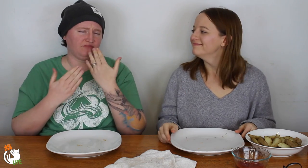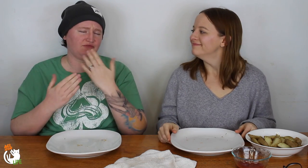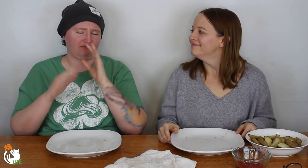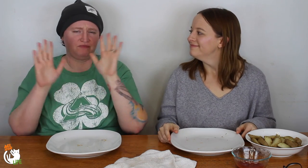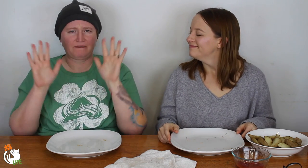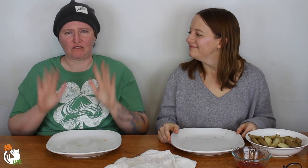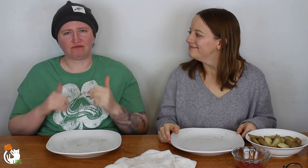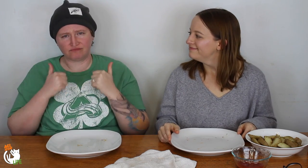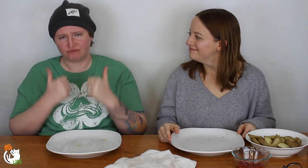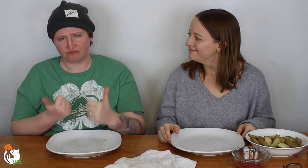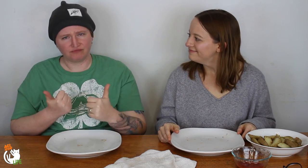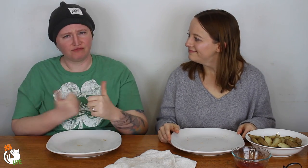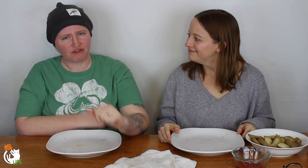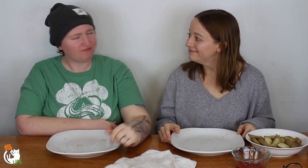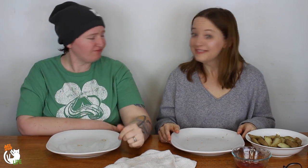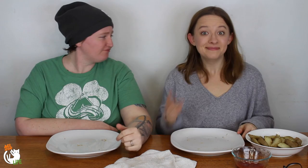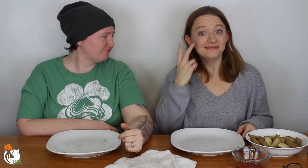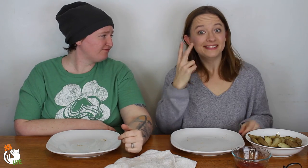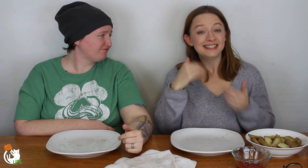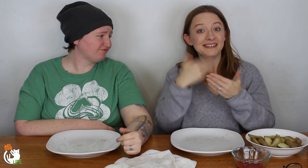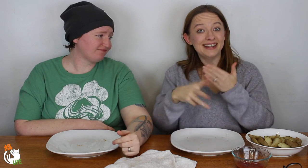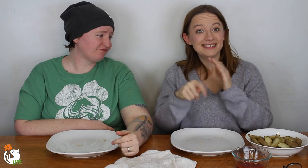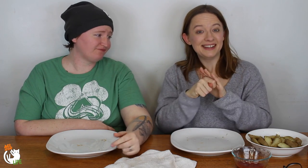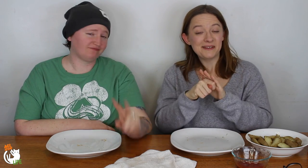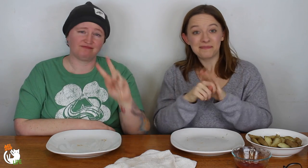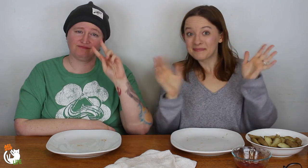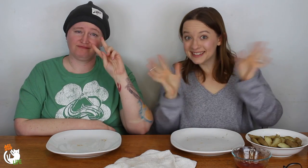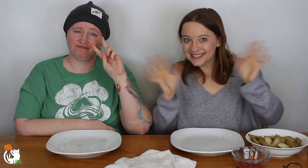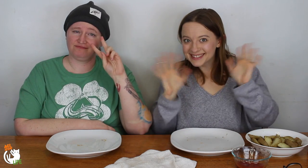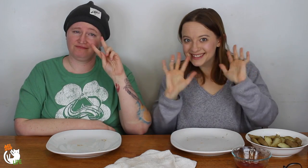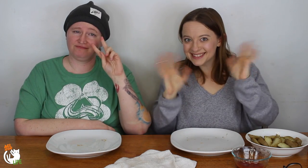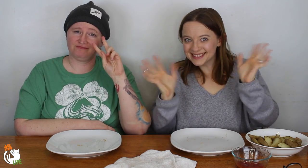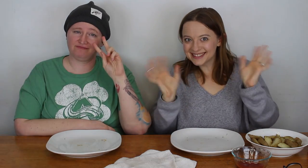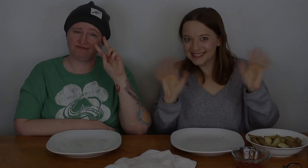Thank you so much, it's wonderful! See you in the next video. Bye!